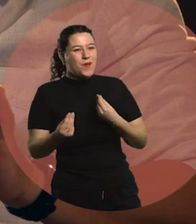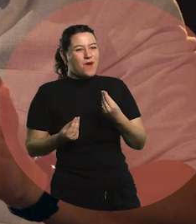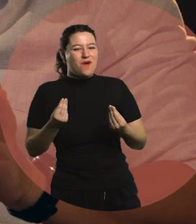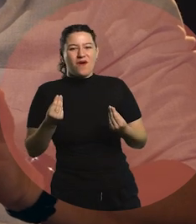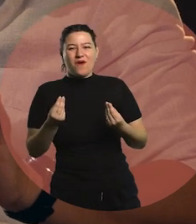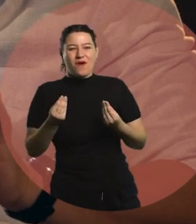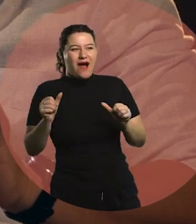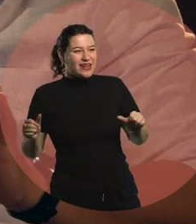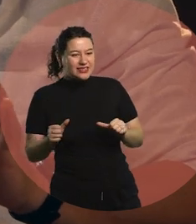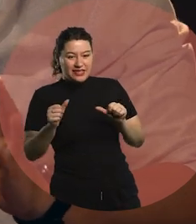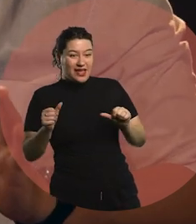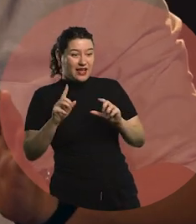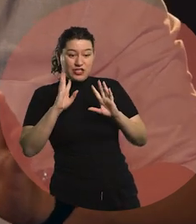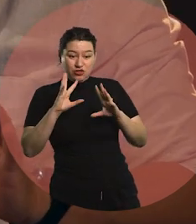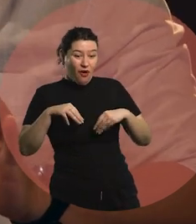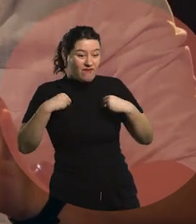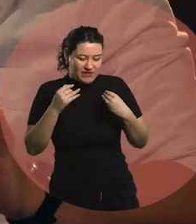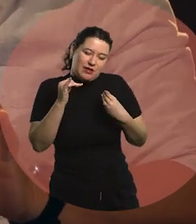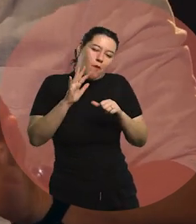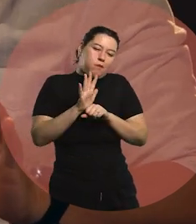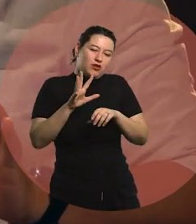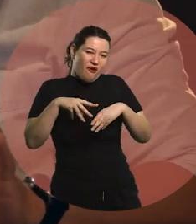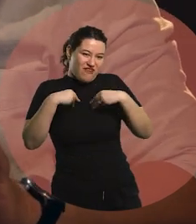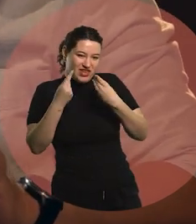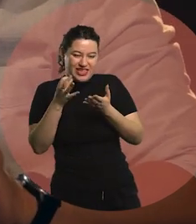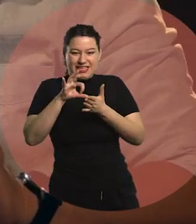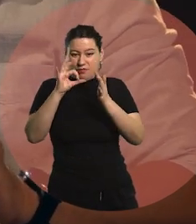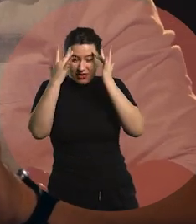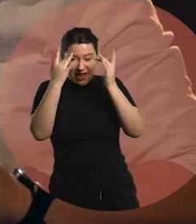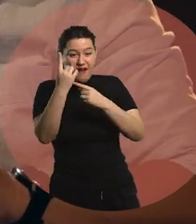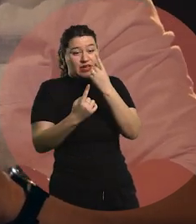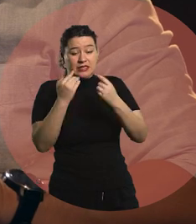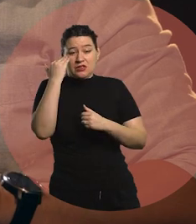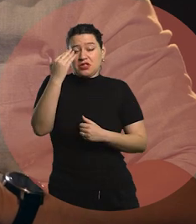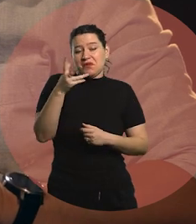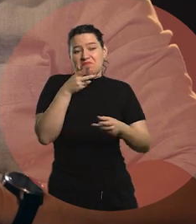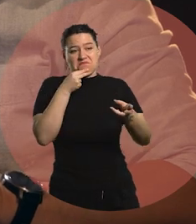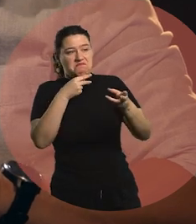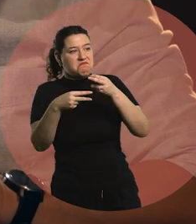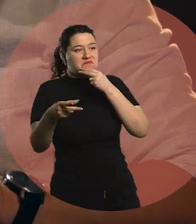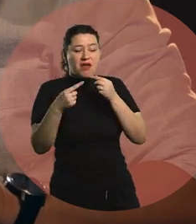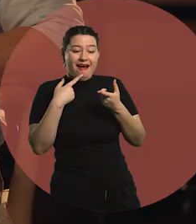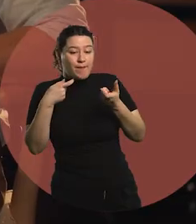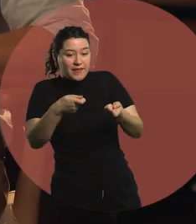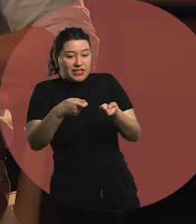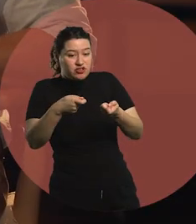and survive in an educational system where we force conditions